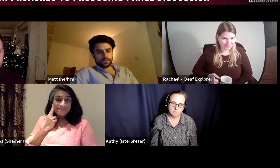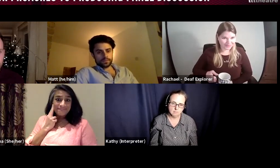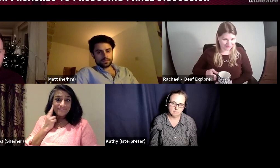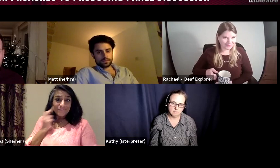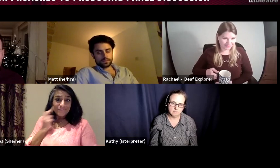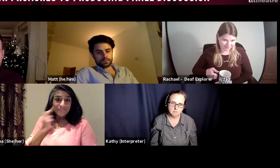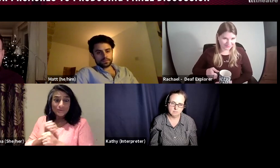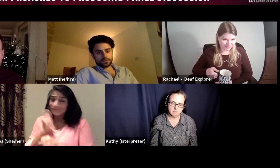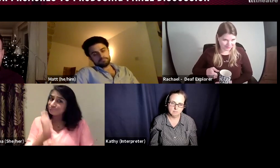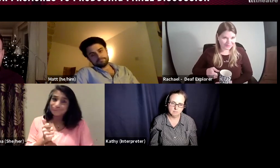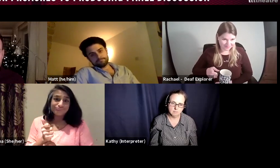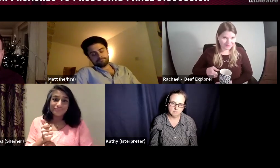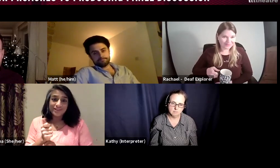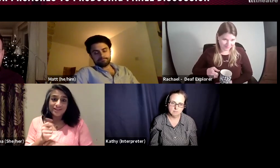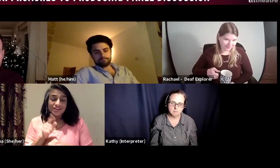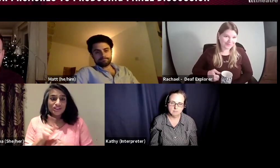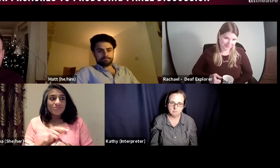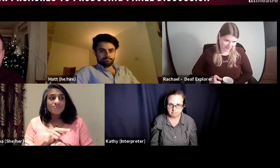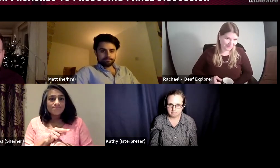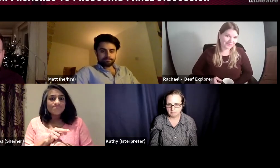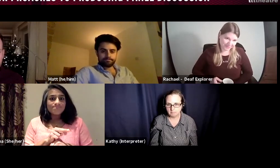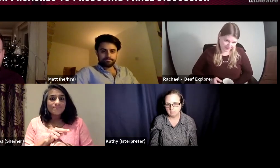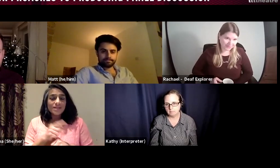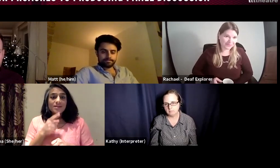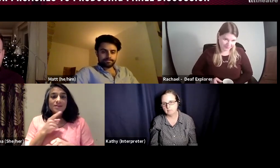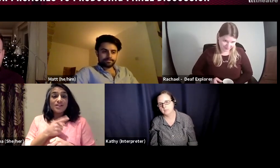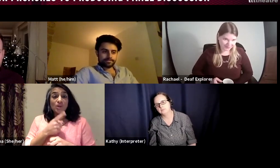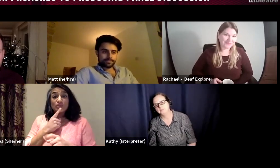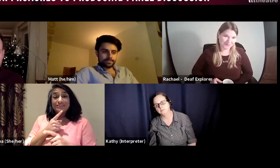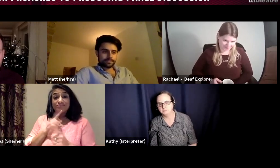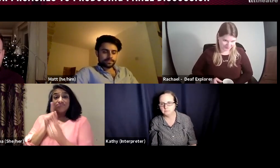that a lot, but it is very rare that I've done producing and there are not many deaf producers.